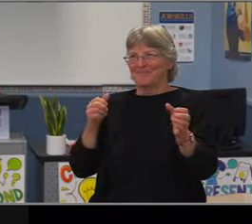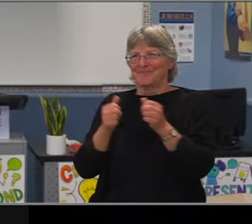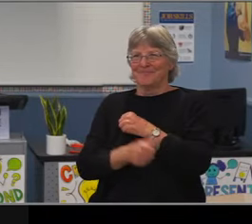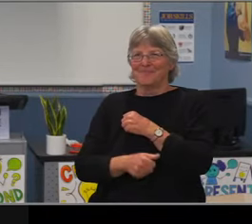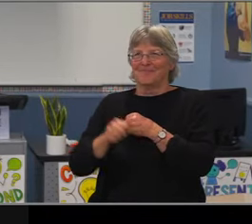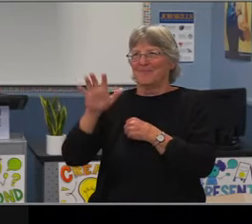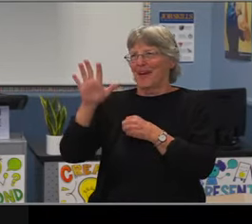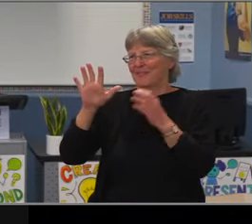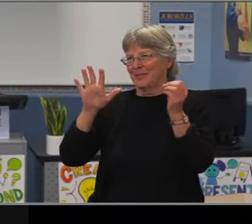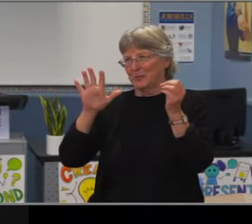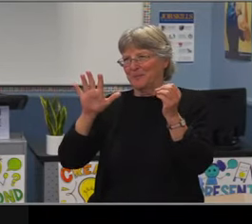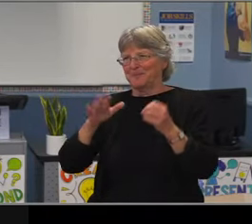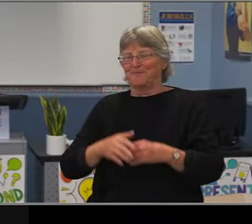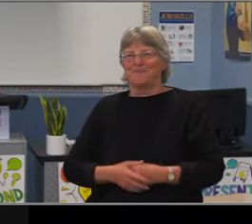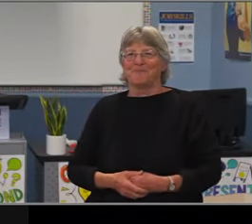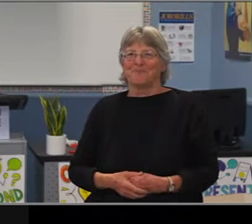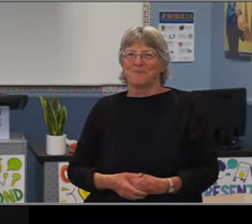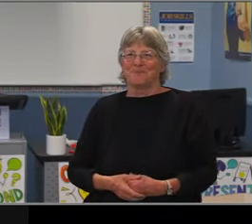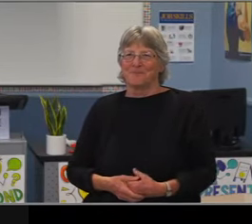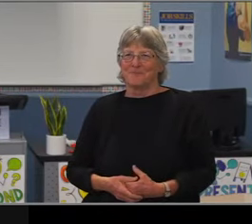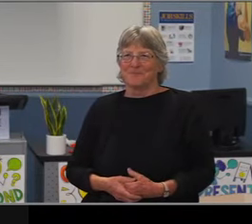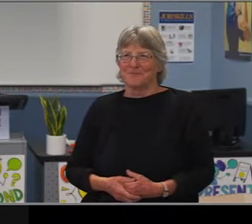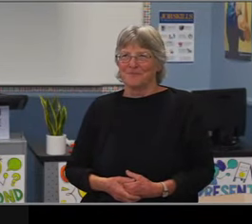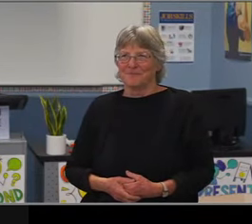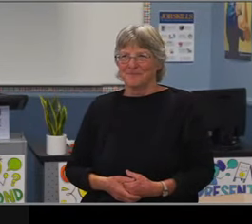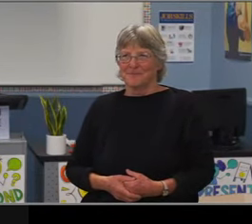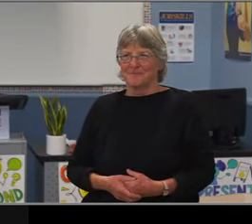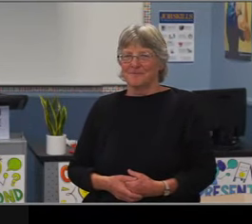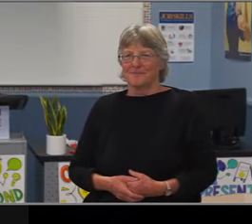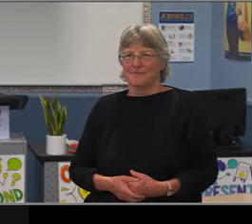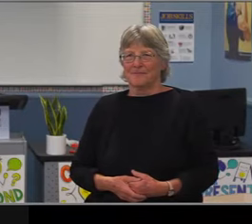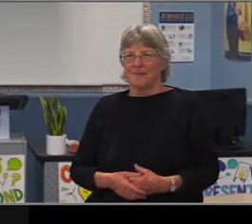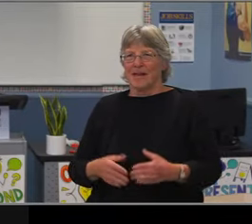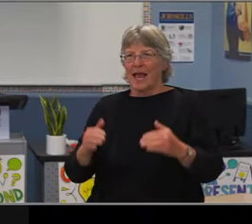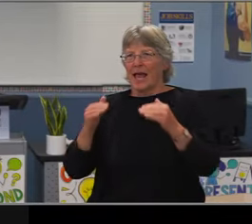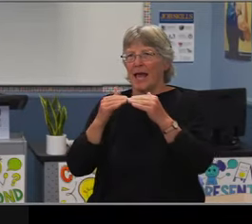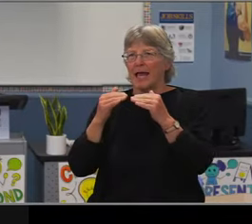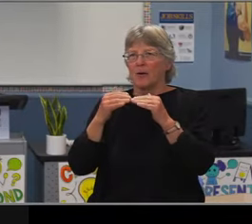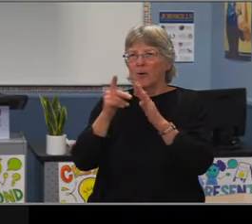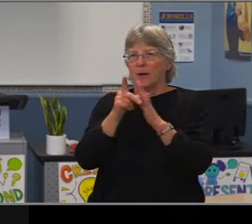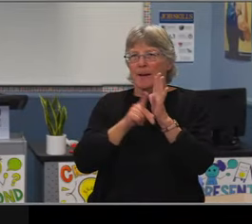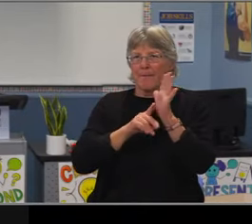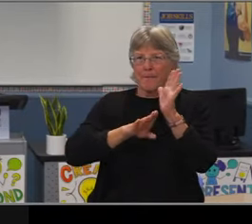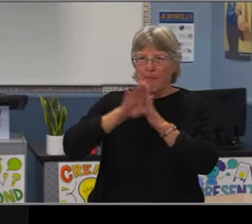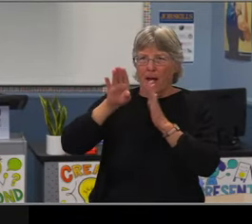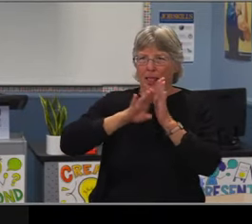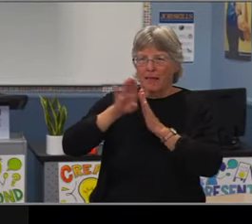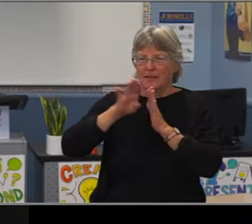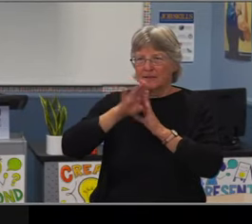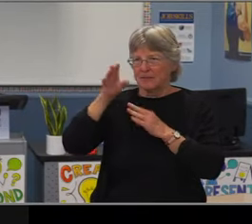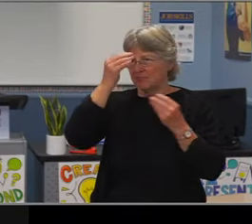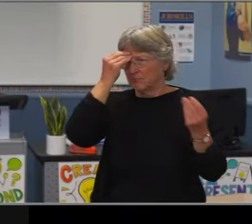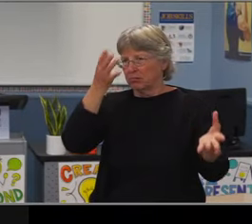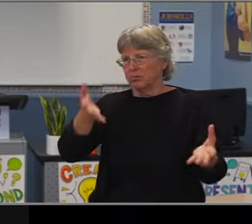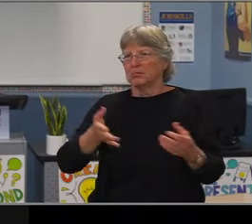you have empowered the aspirations of countless students, in Claremont Graduate University, Tuskegee University,